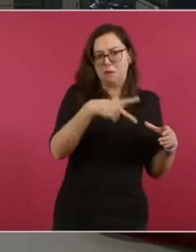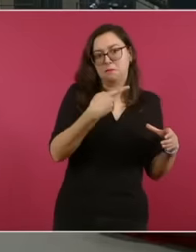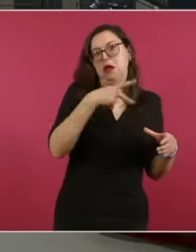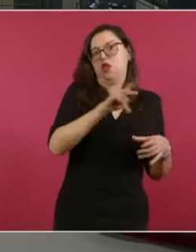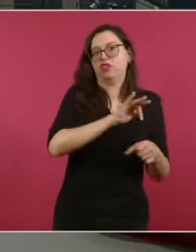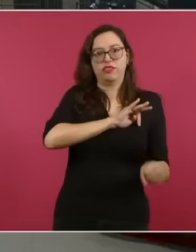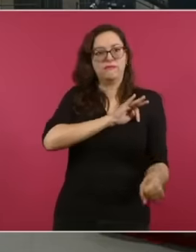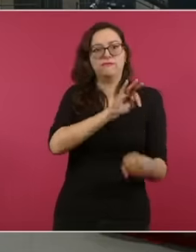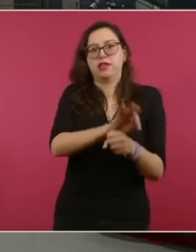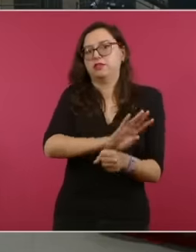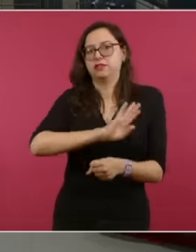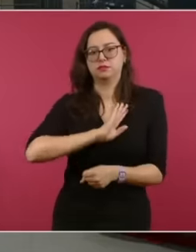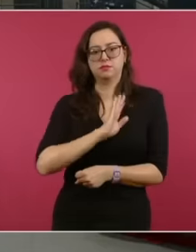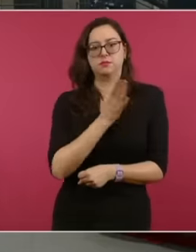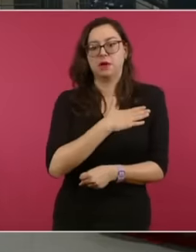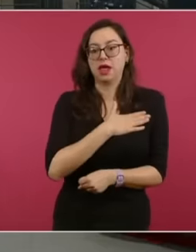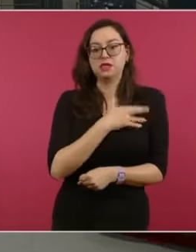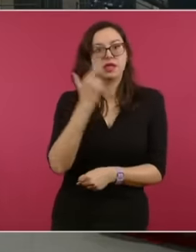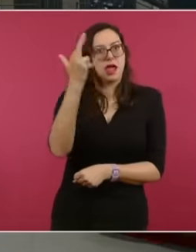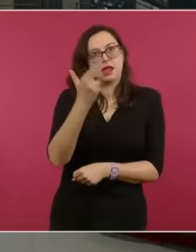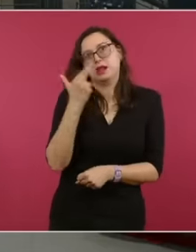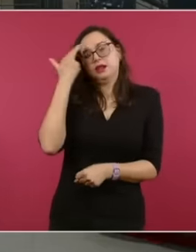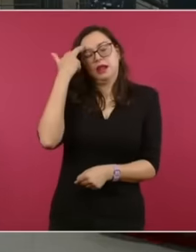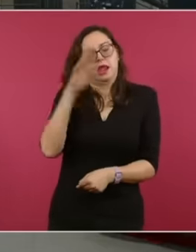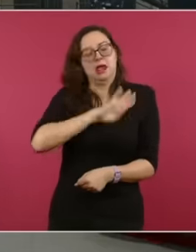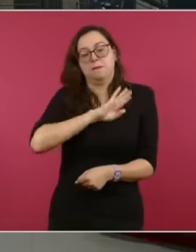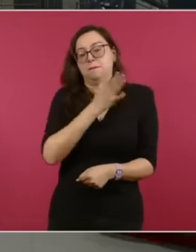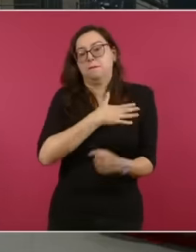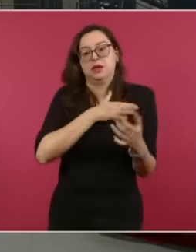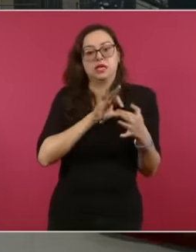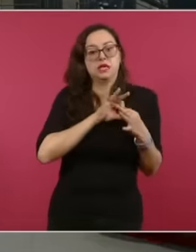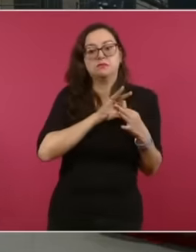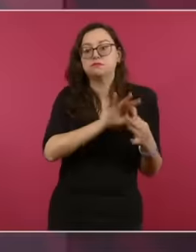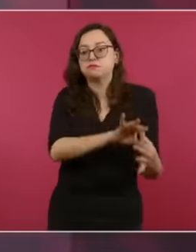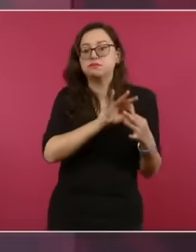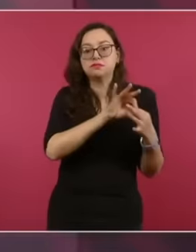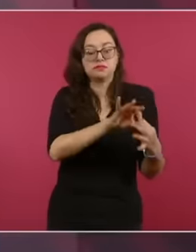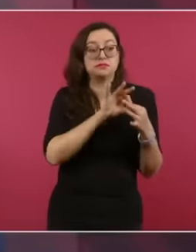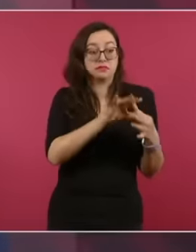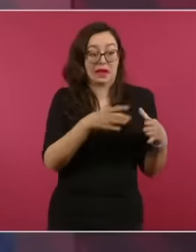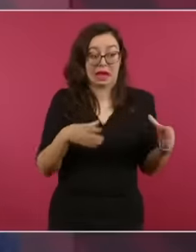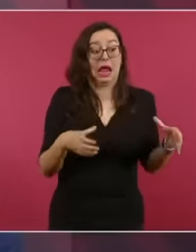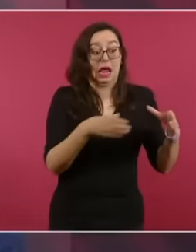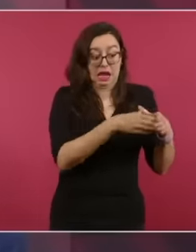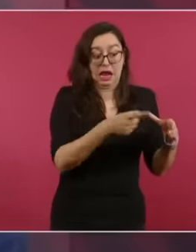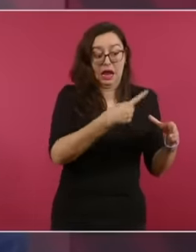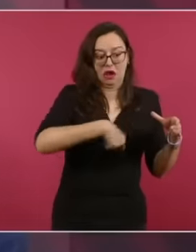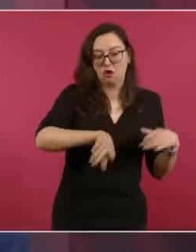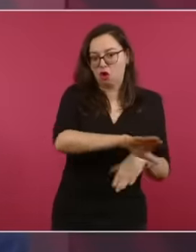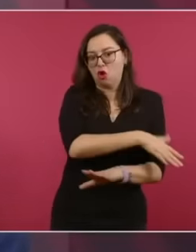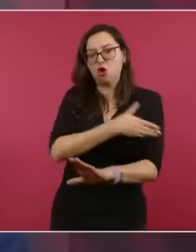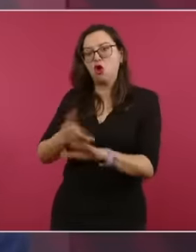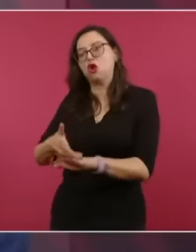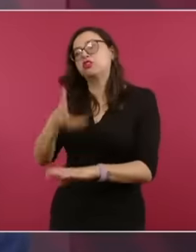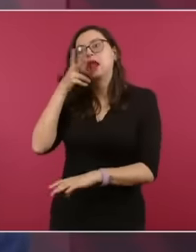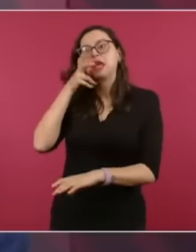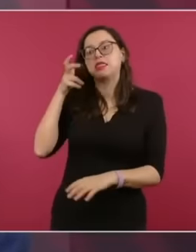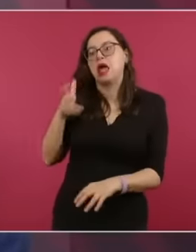well, they are the ones who assassinate Hidalgo and as a